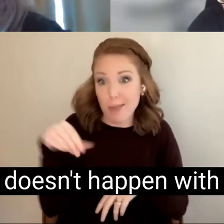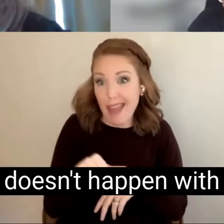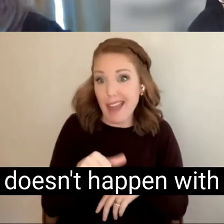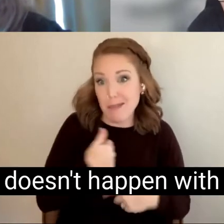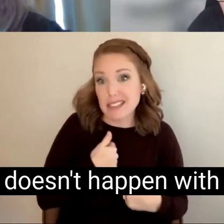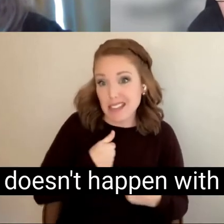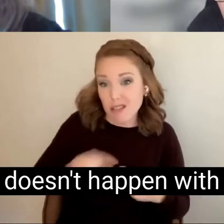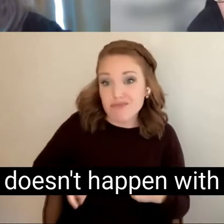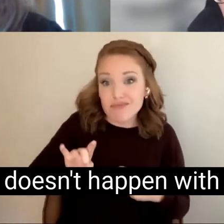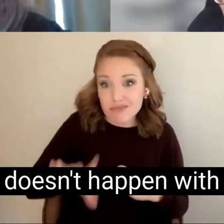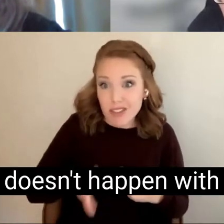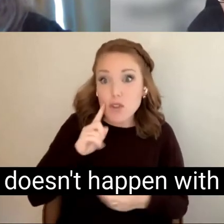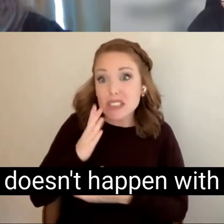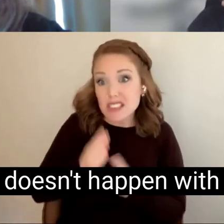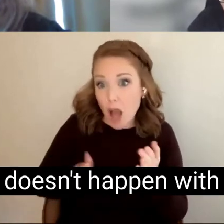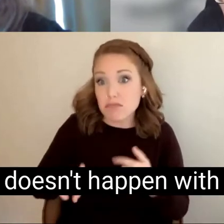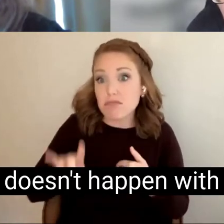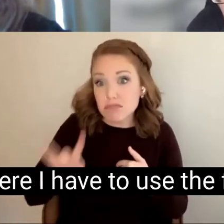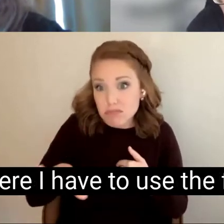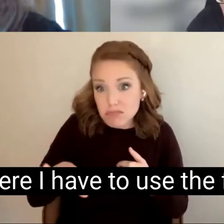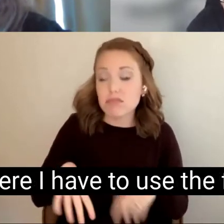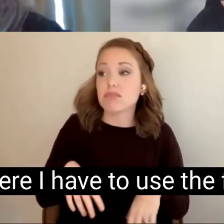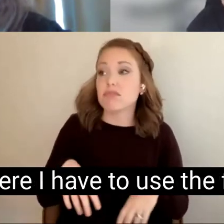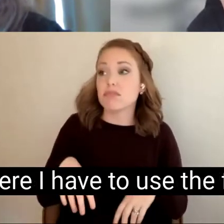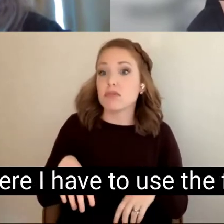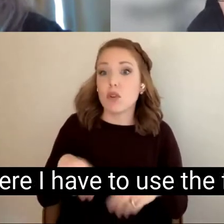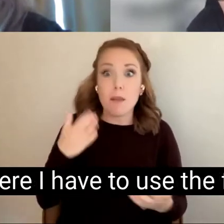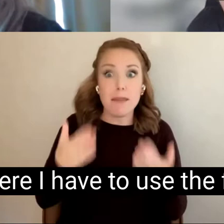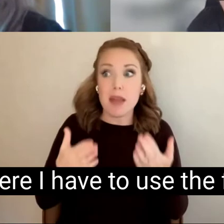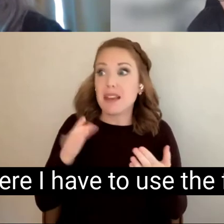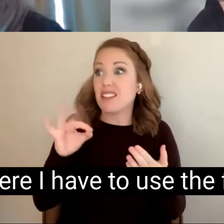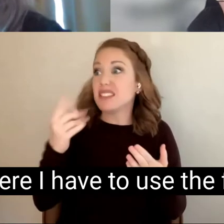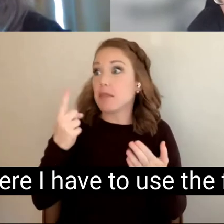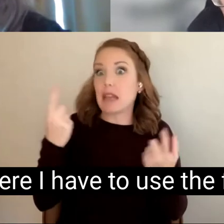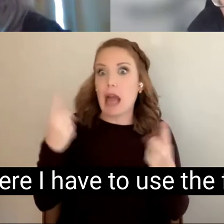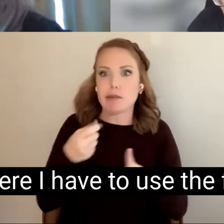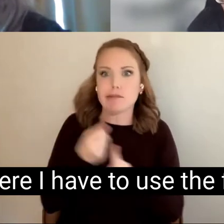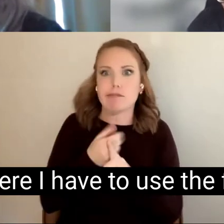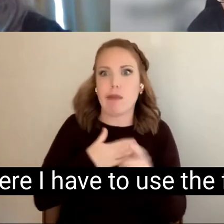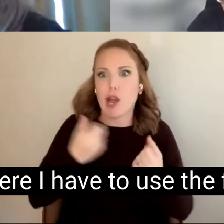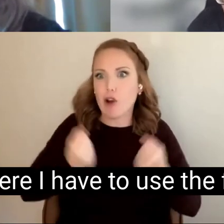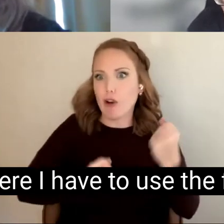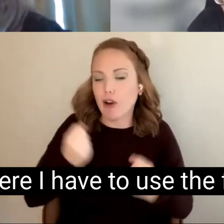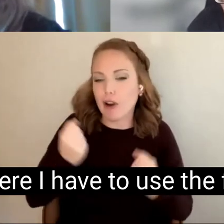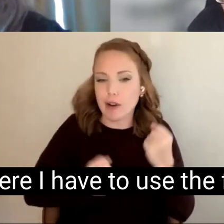Something doesn't happen with my vehicle again where I have to use the funds for